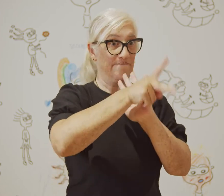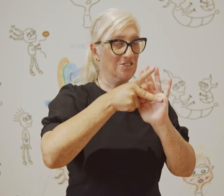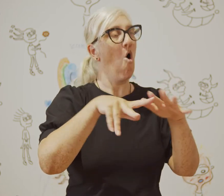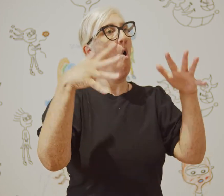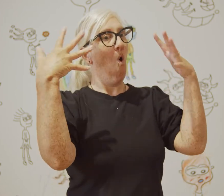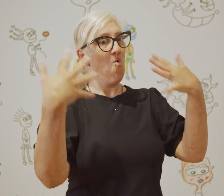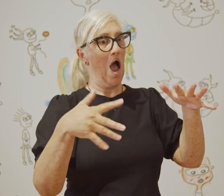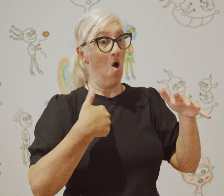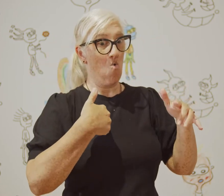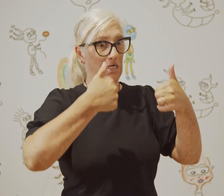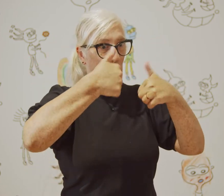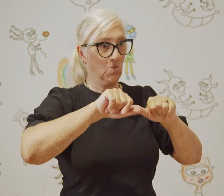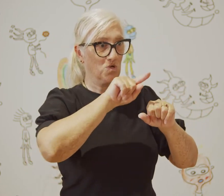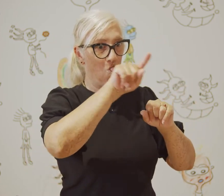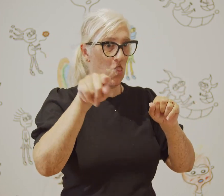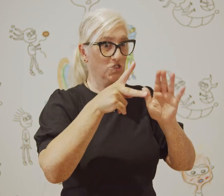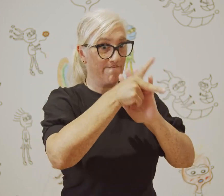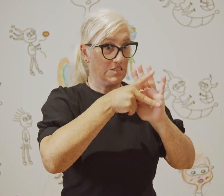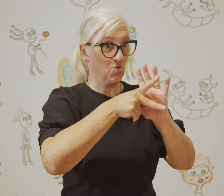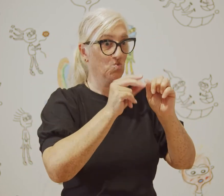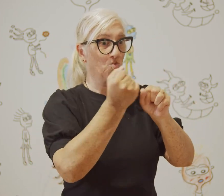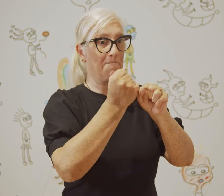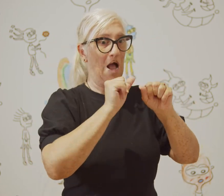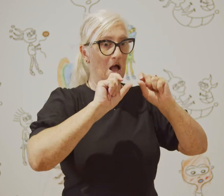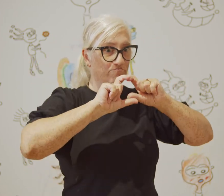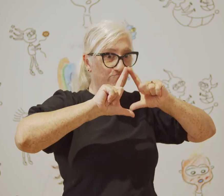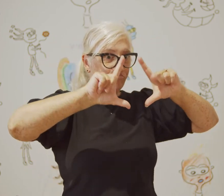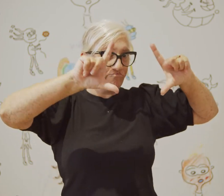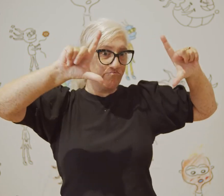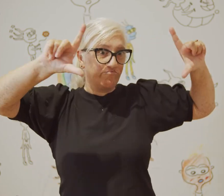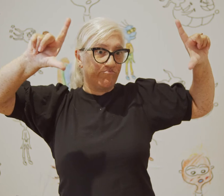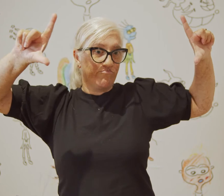to include and wow, the videos are amazing